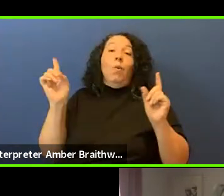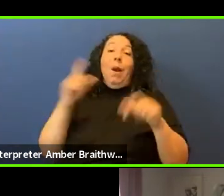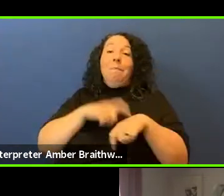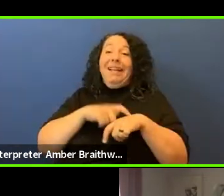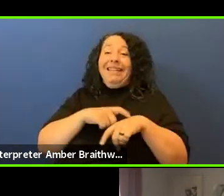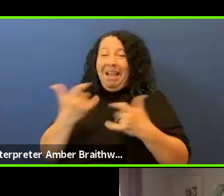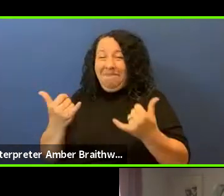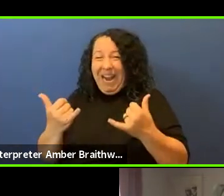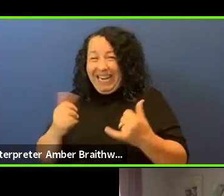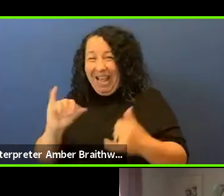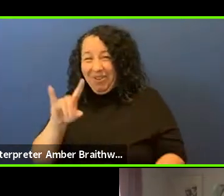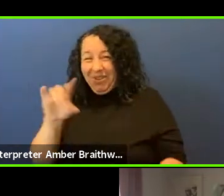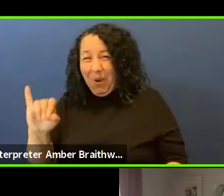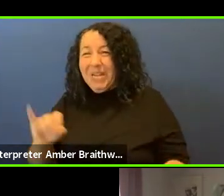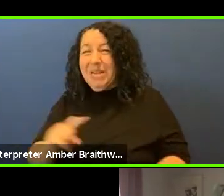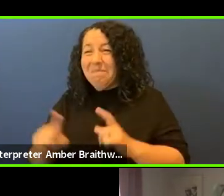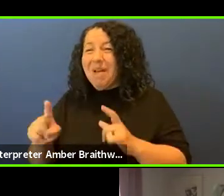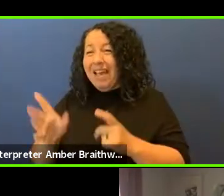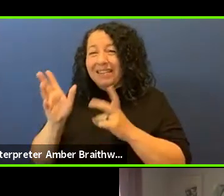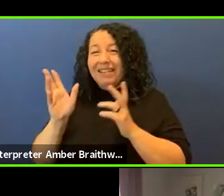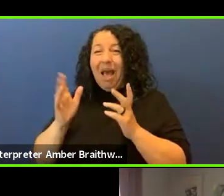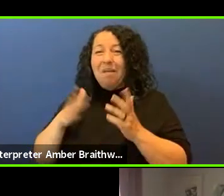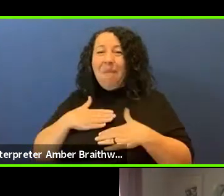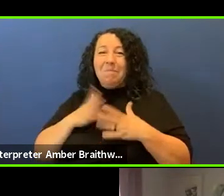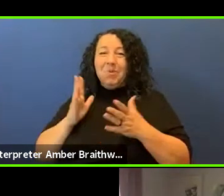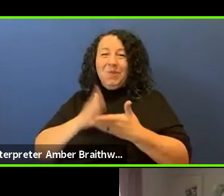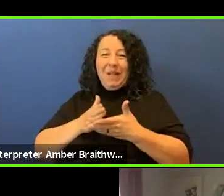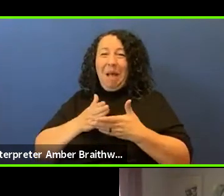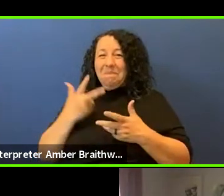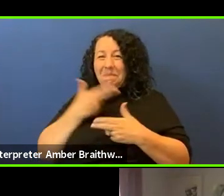Jodi, but i'll i'll leave it there. Jodi: That's great, thank you so much